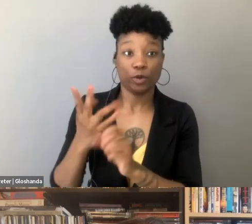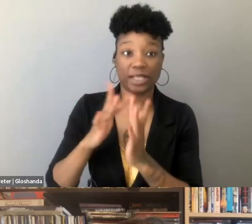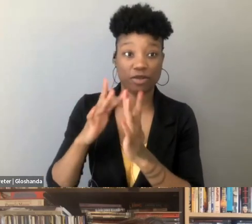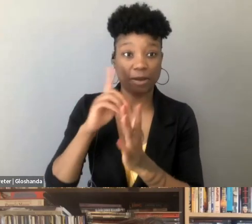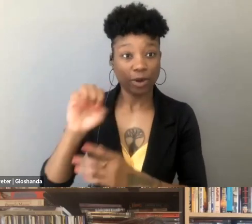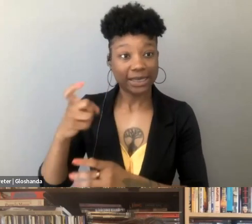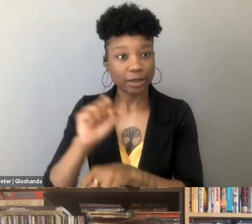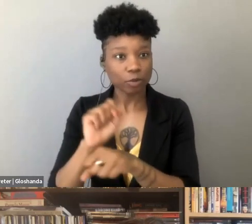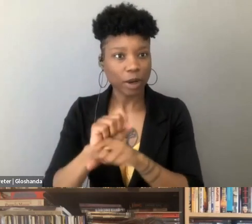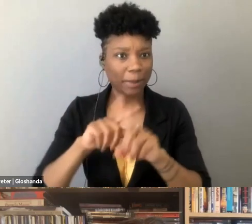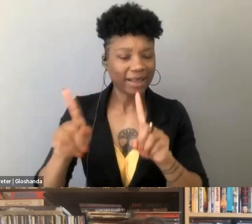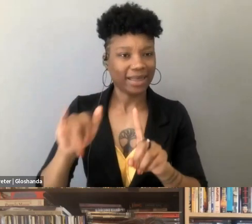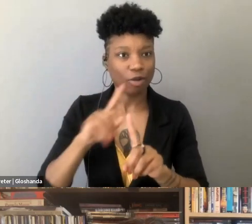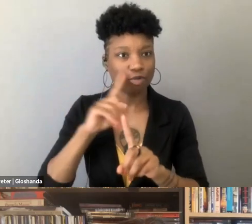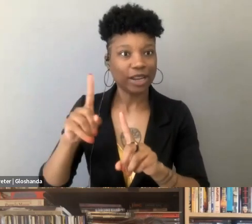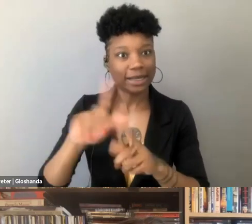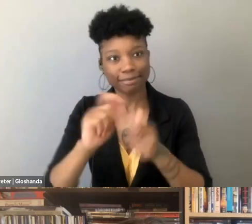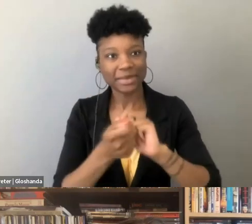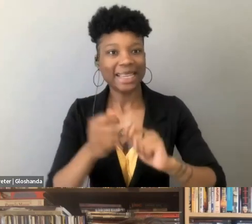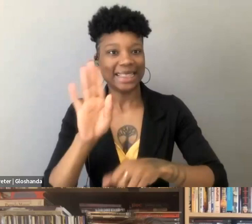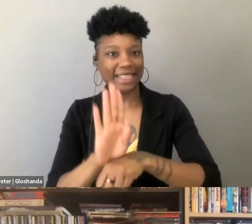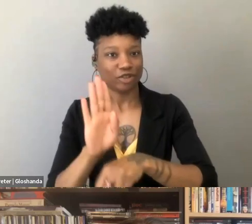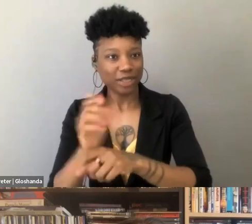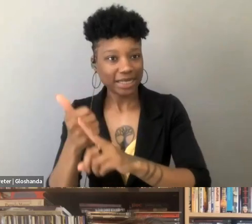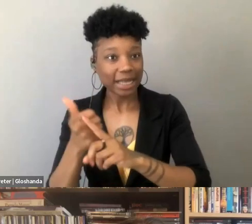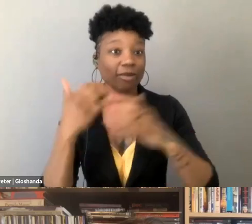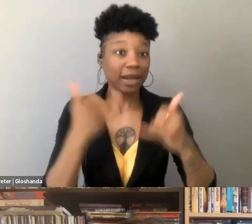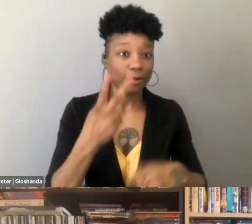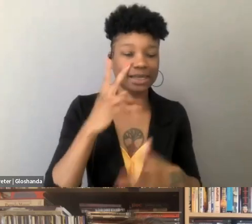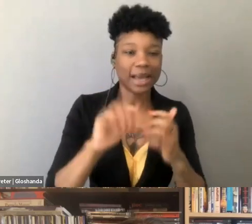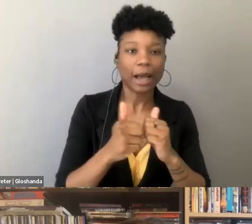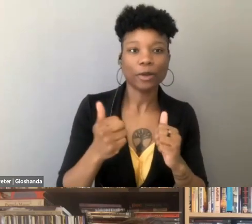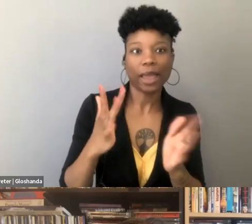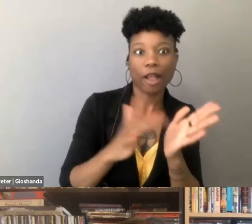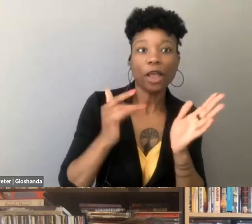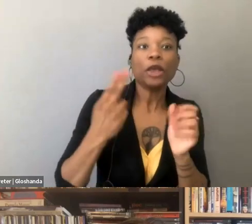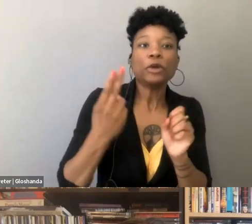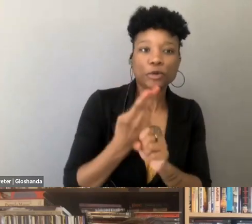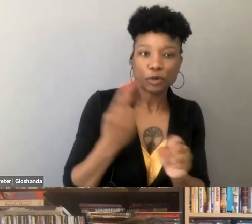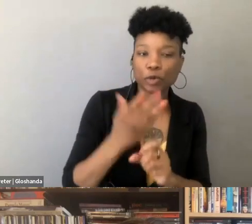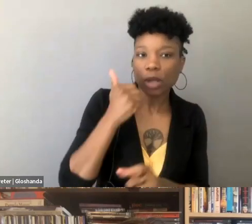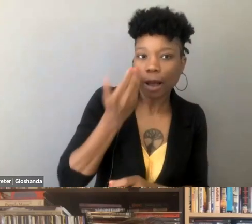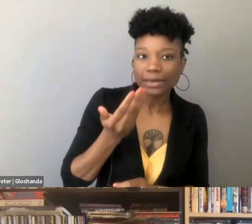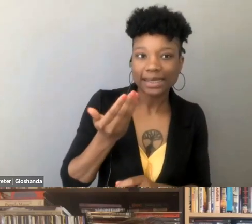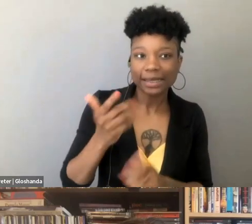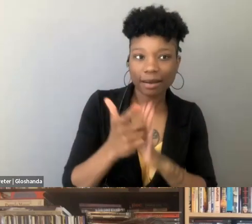and the passage of these new laws to shut down digital infrastructure to, you know,